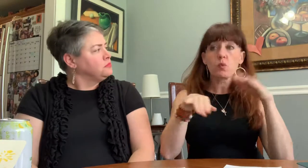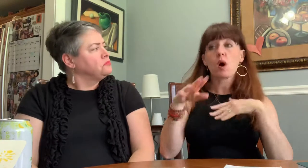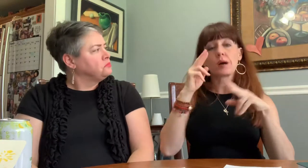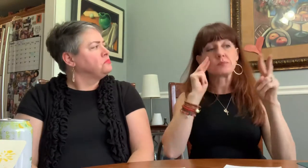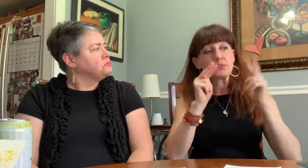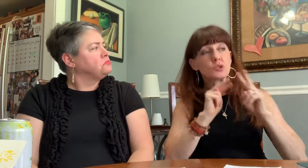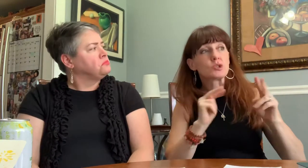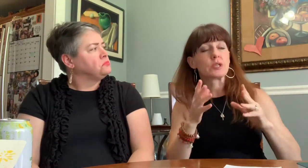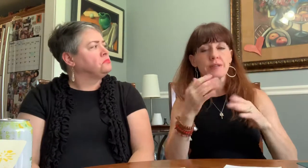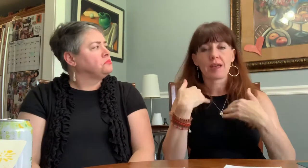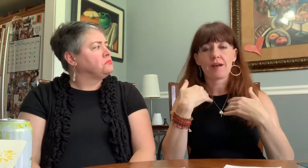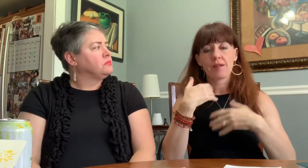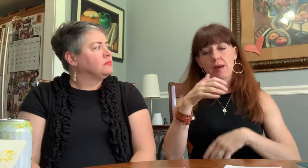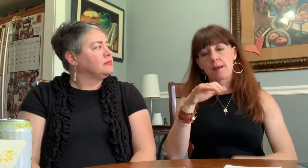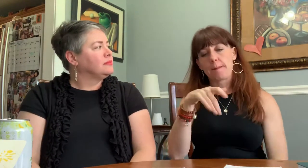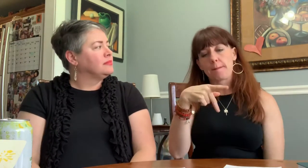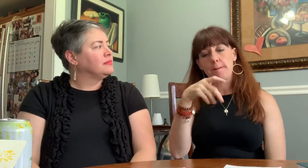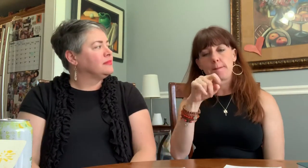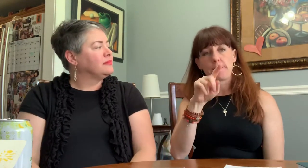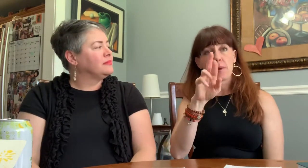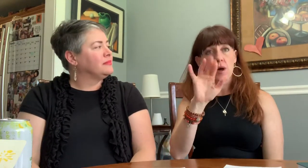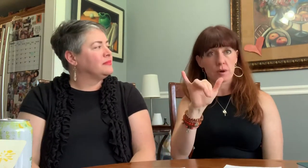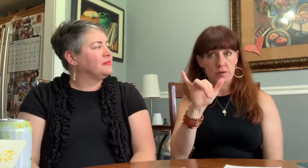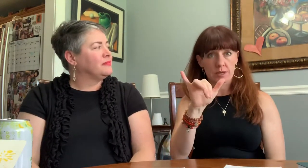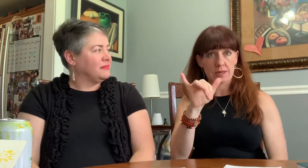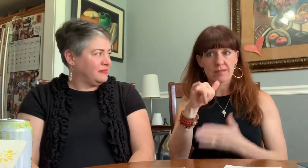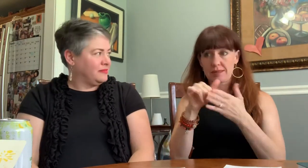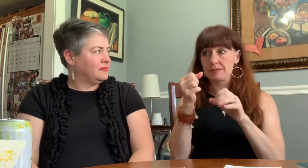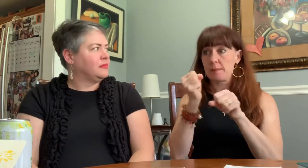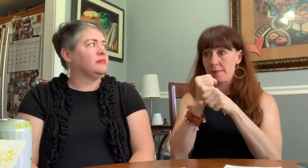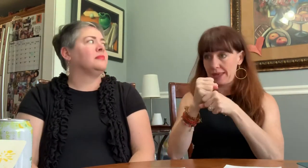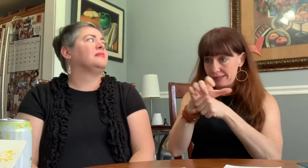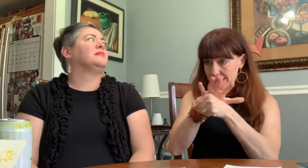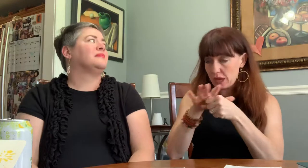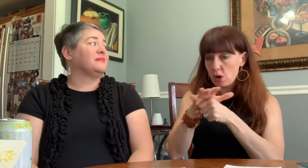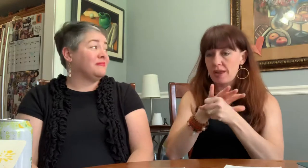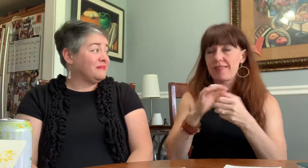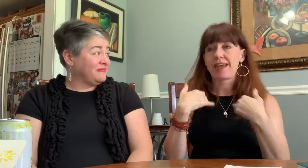So... we walk in and notice the locally made pottery